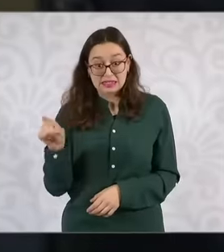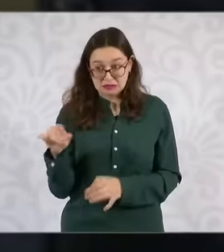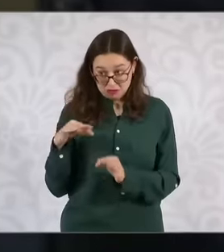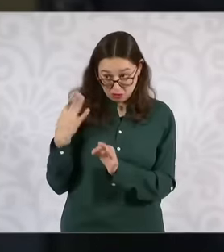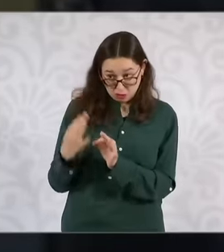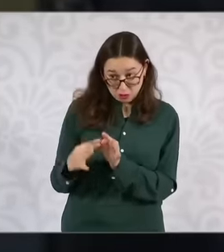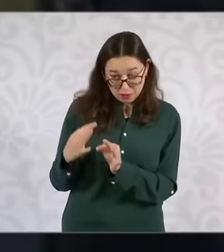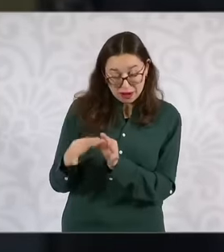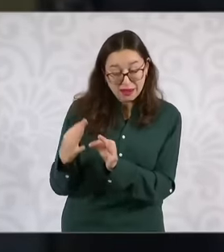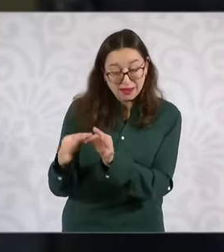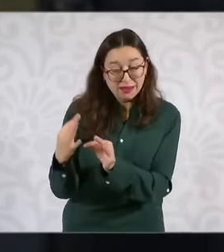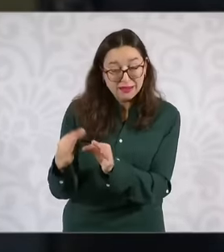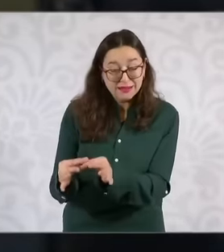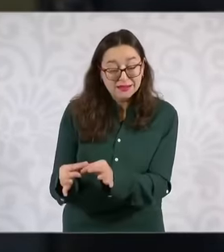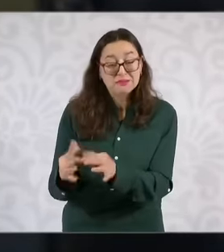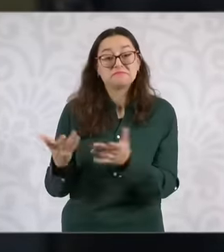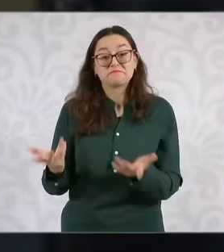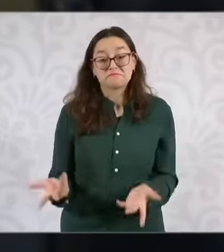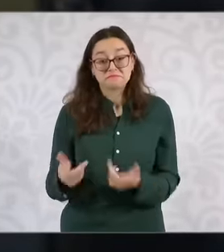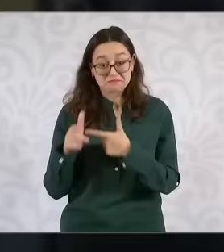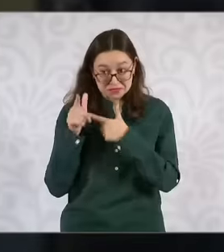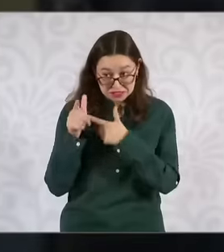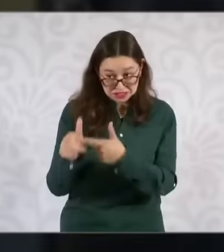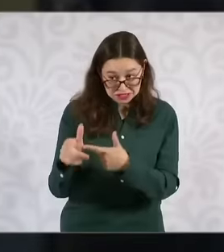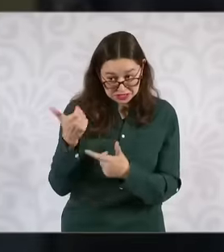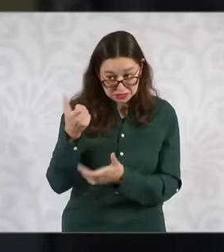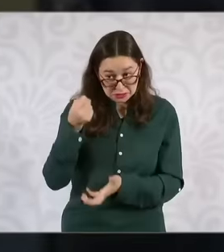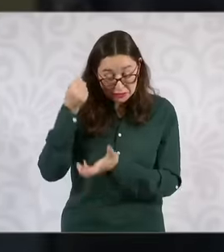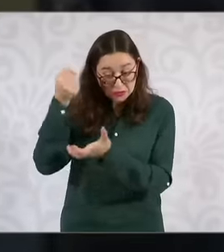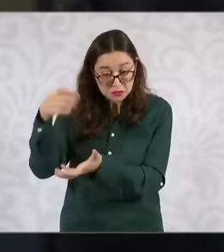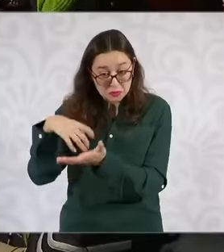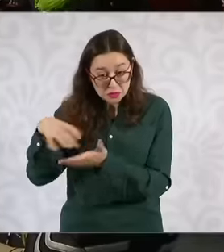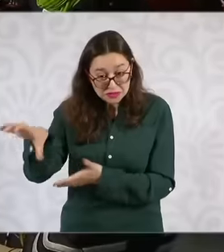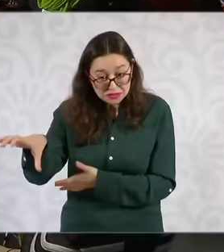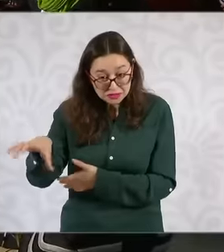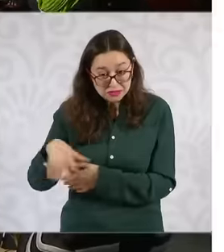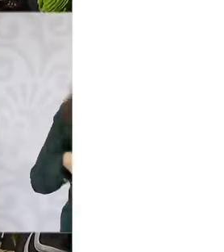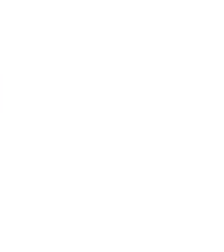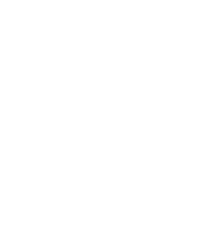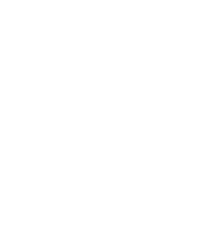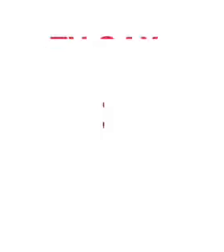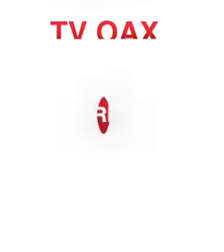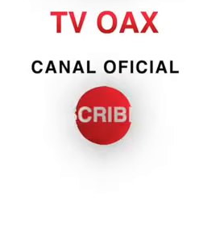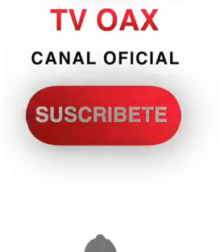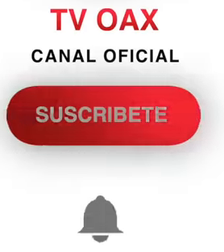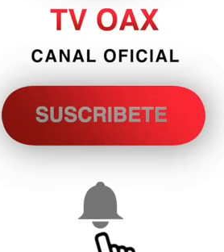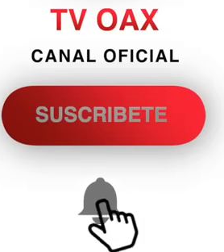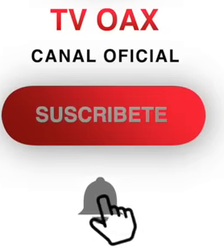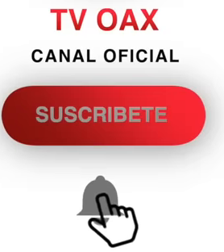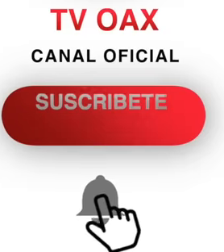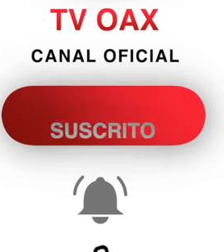objective And well, if you agree that it receives this budget Well, I think it is different, no